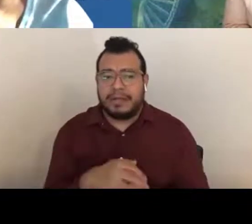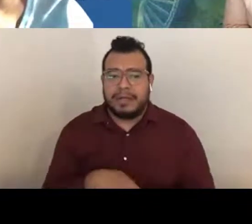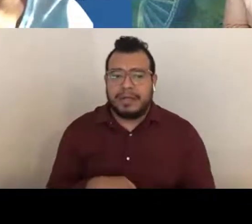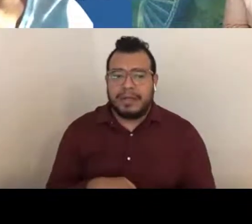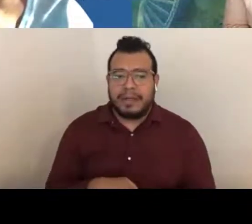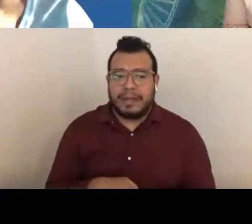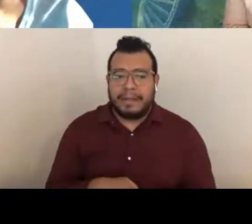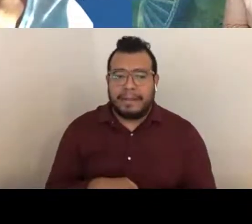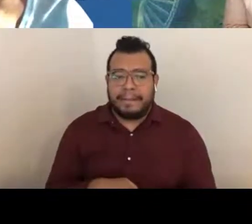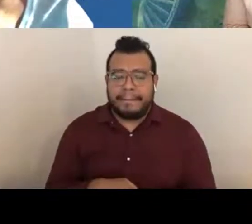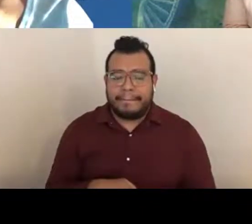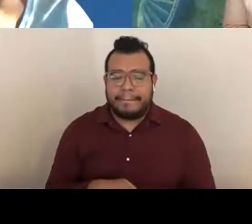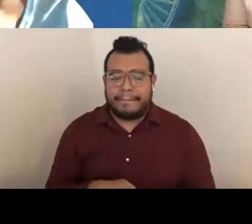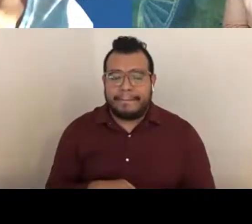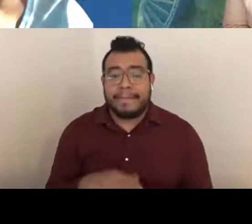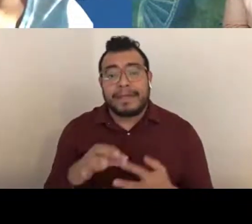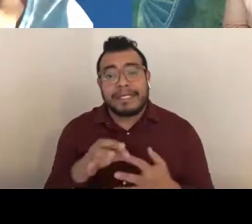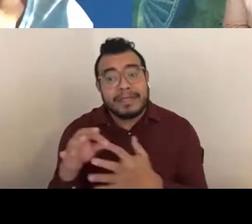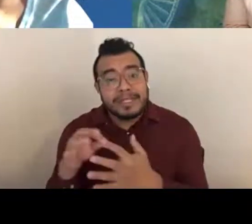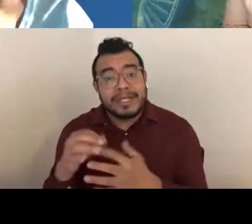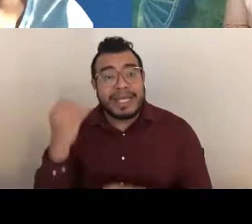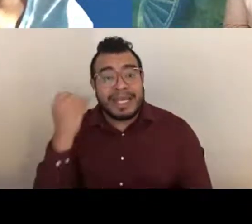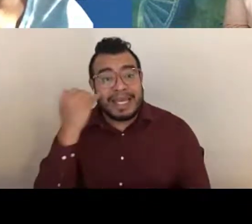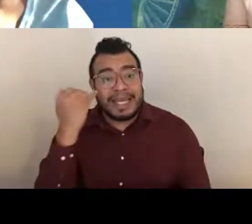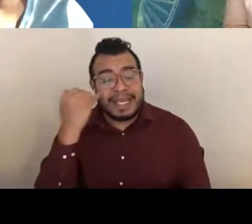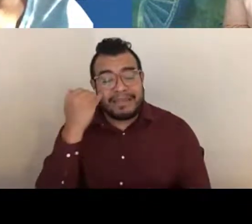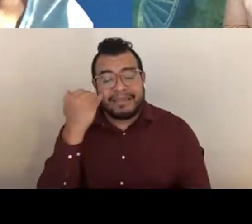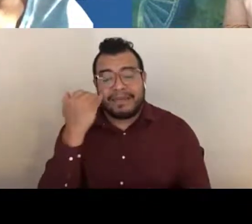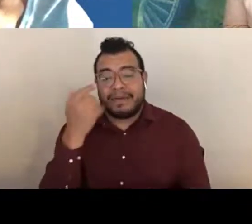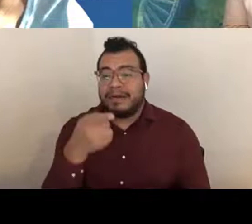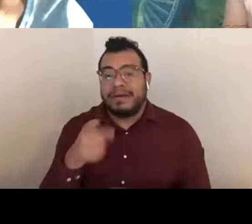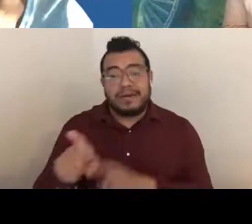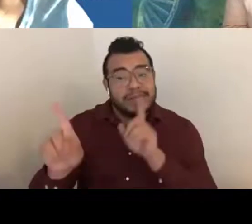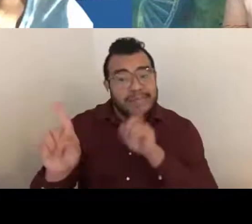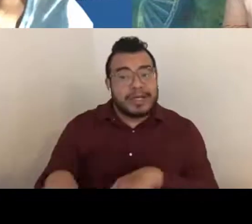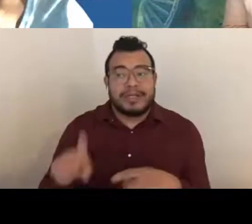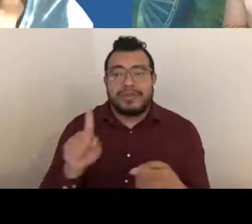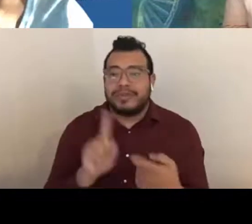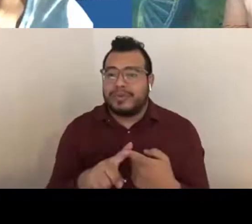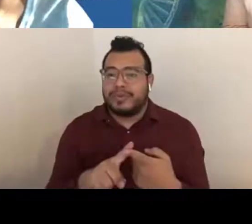Especially if it's in response to a particular funding opportunity announcement